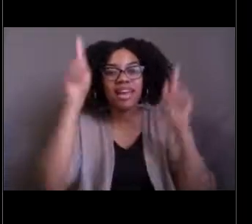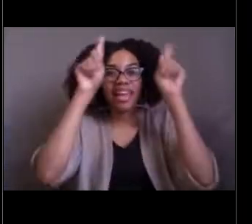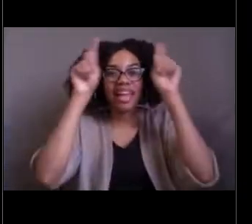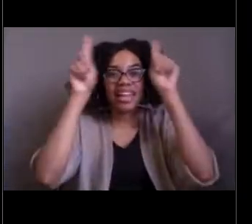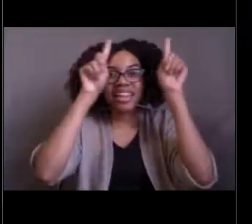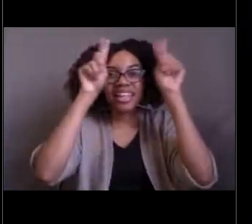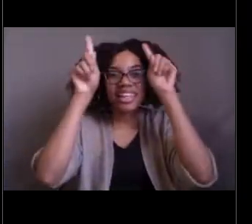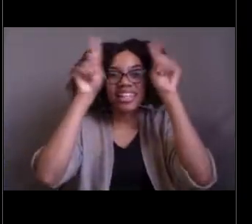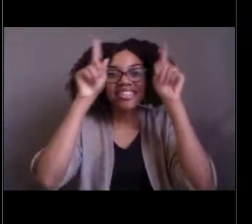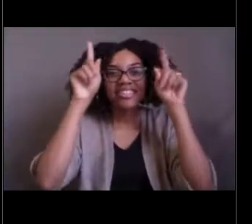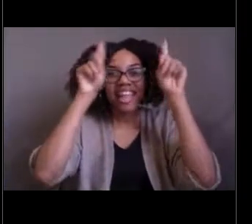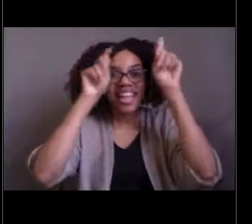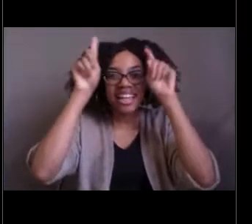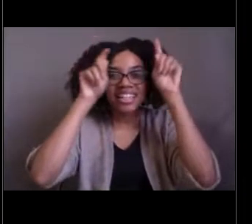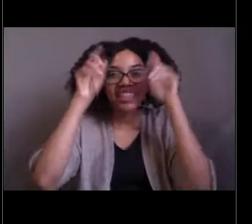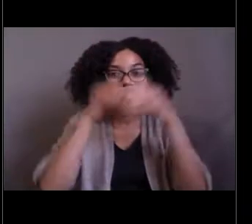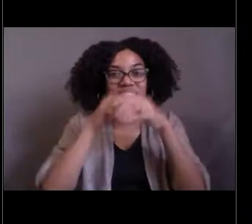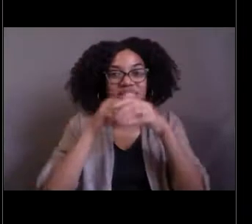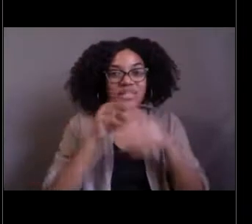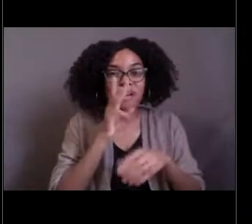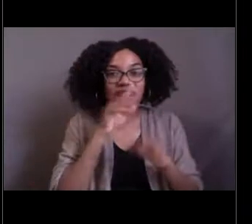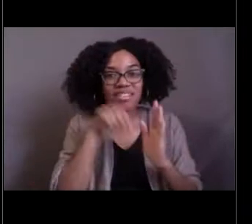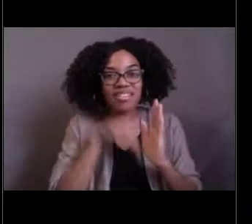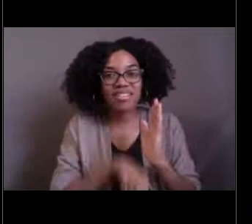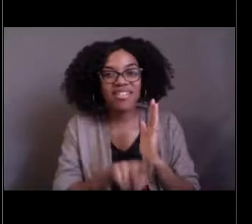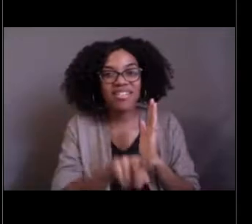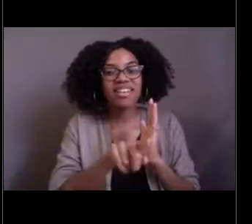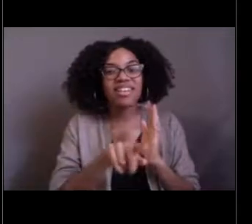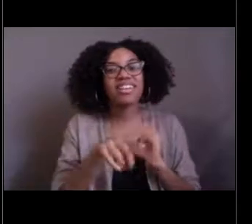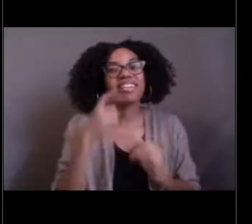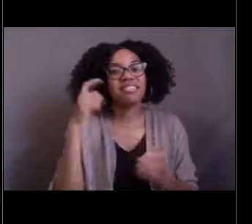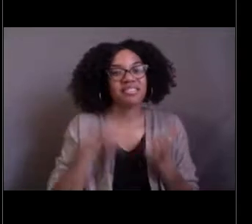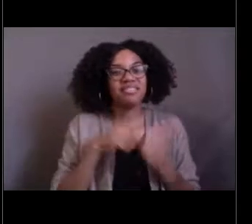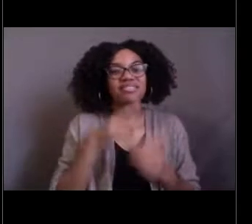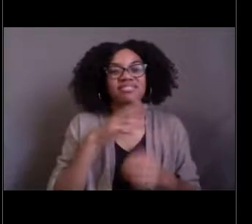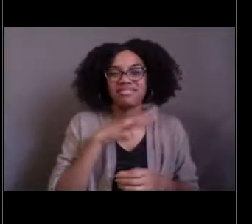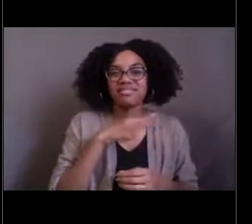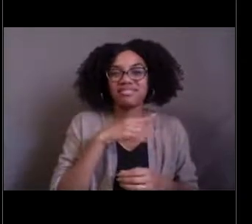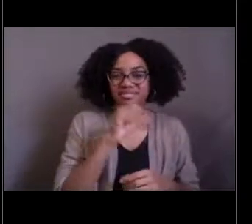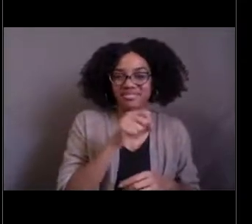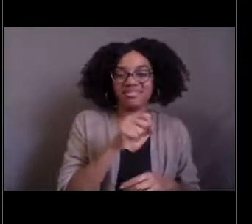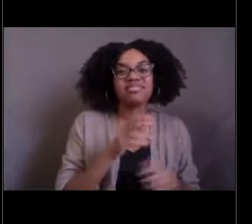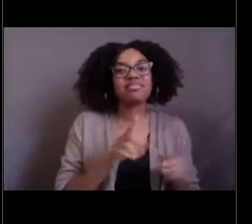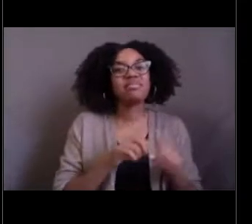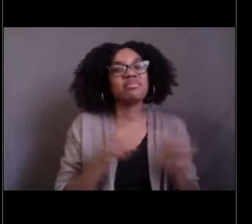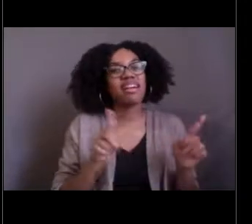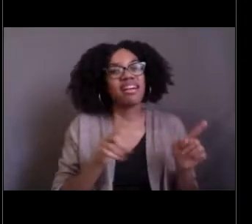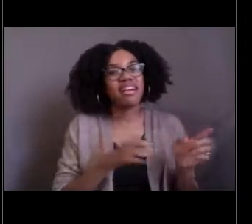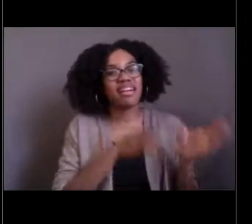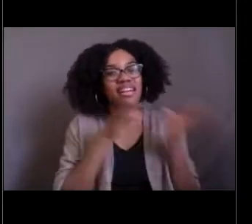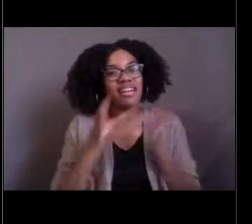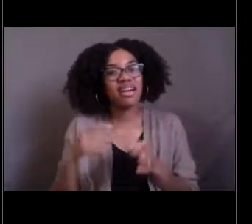Well, those are definitely one interesting type of life but one of the things that has really changed our understanding of life